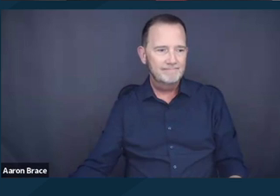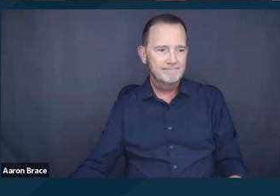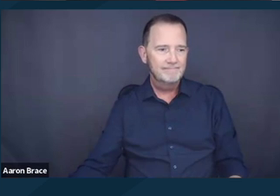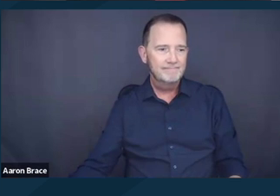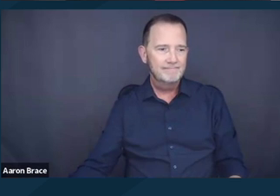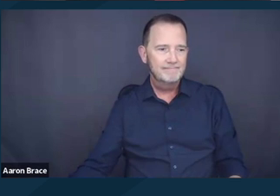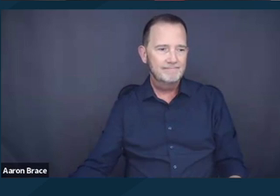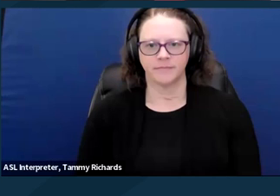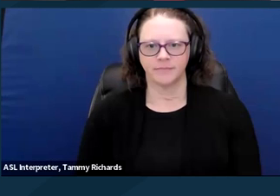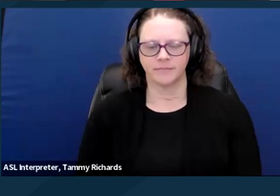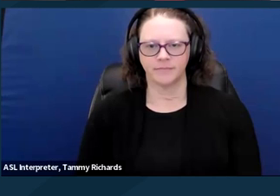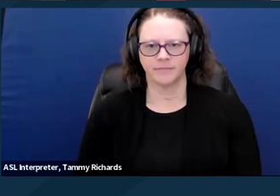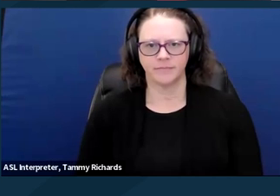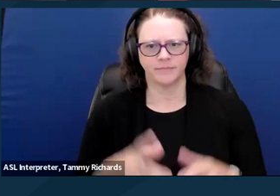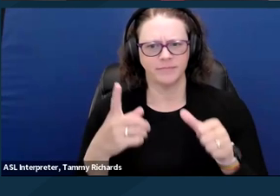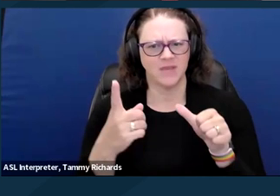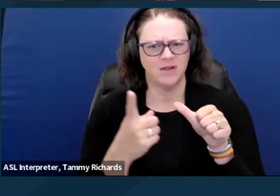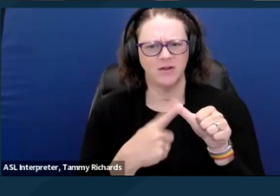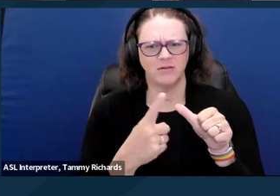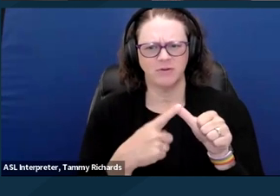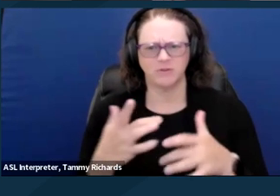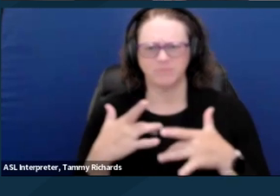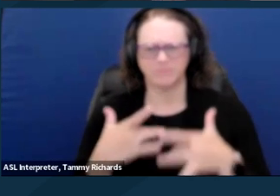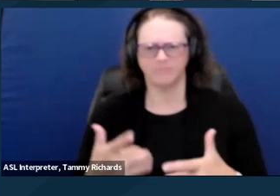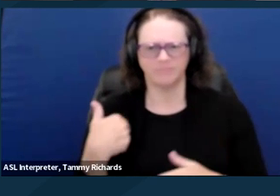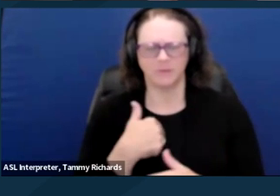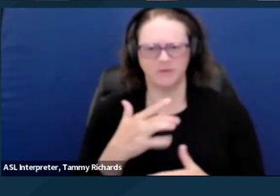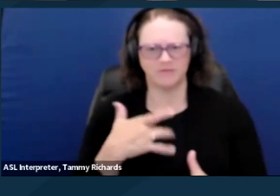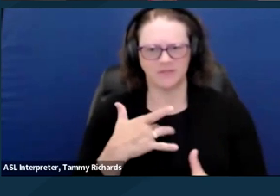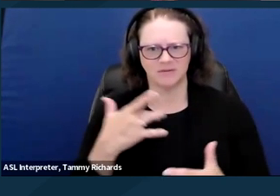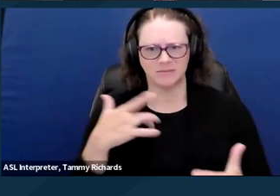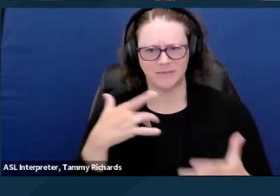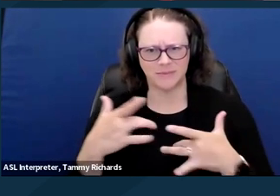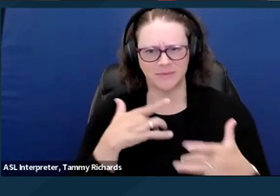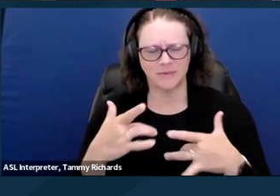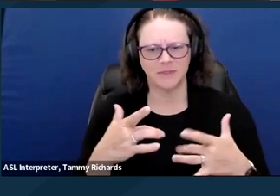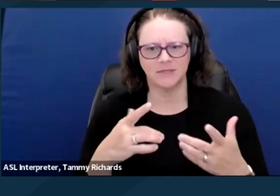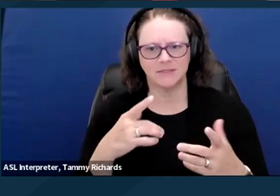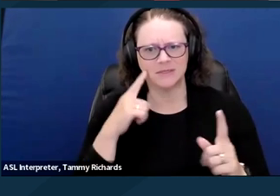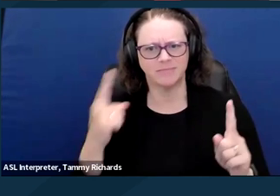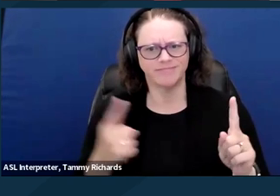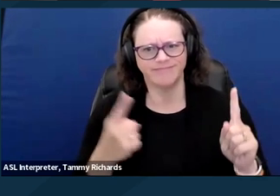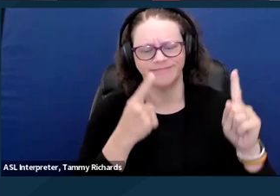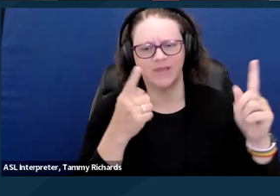The first concerning trend is efforts to increase federal funding for institutions